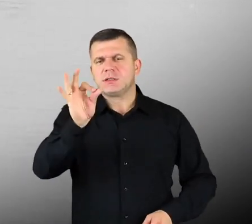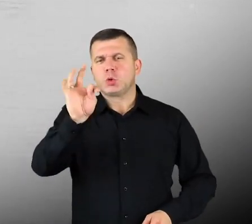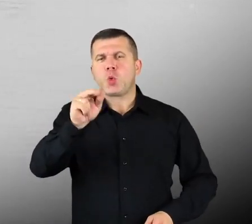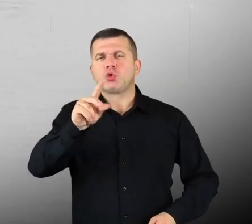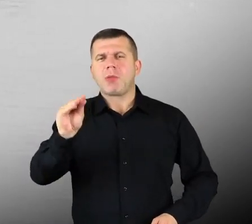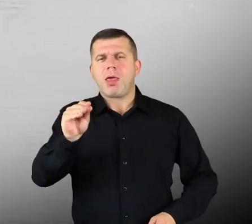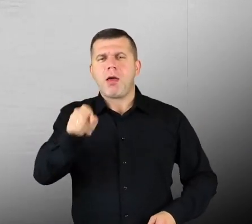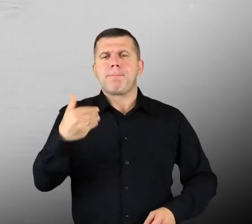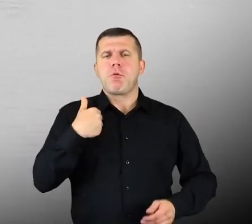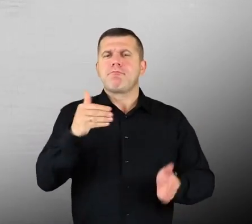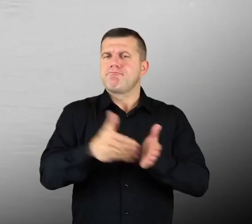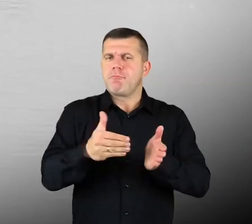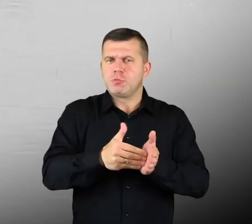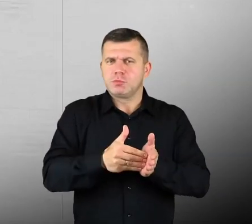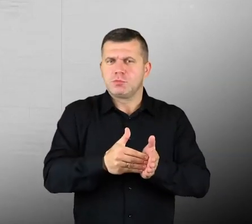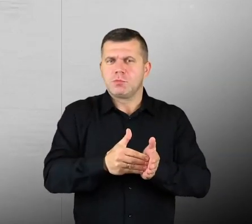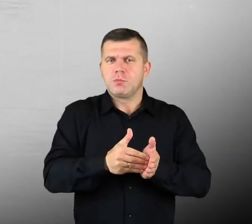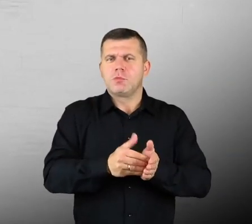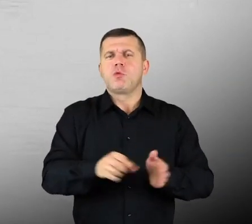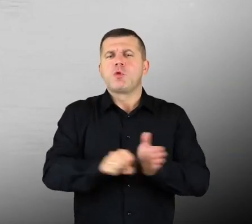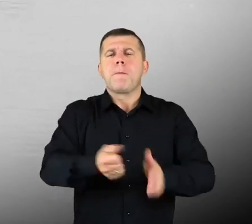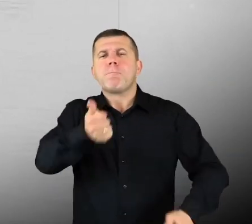among other things it was used to check